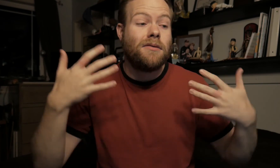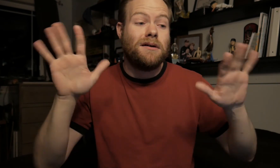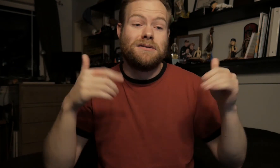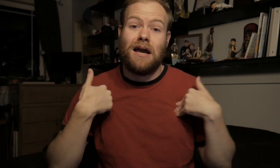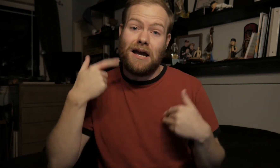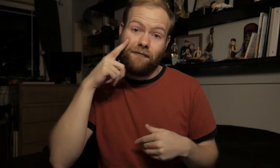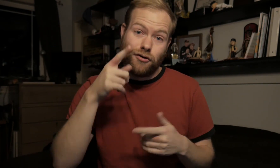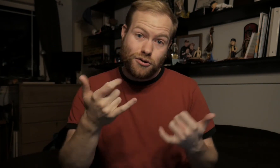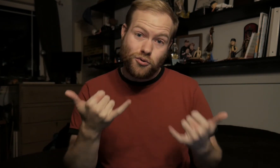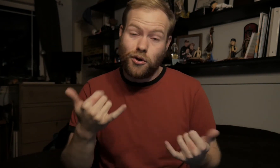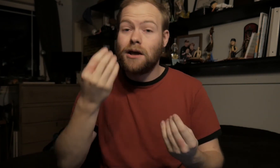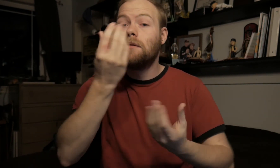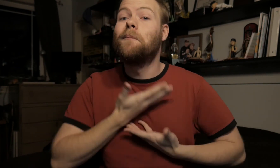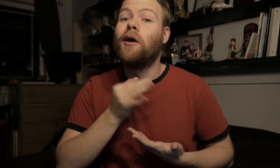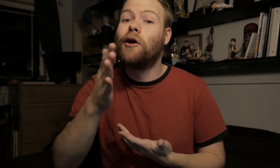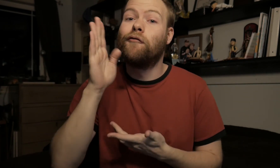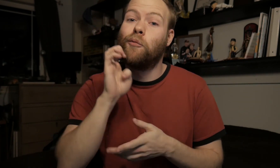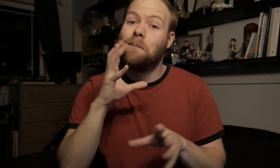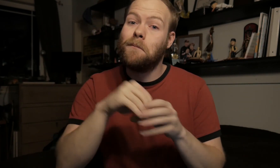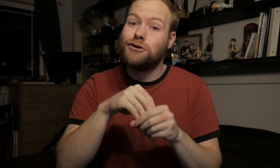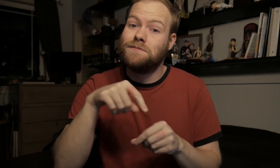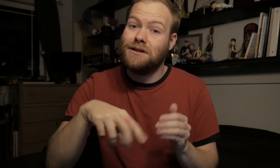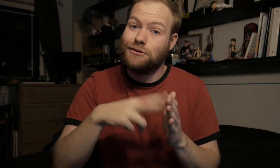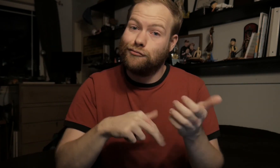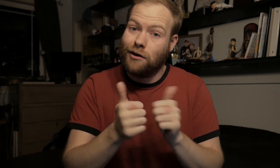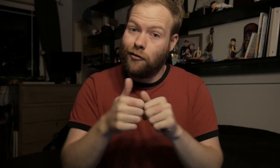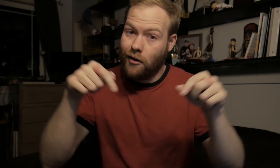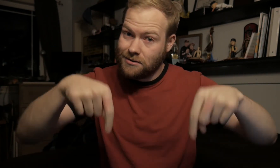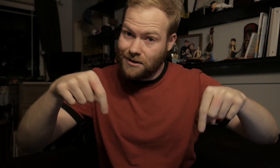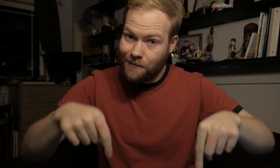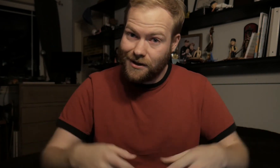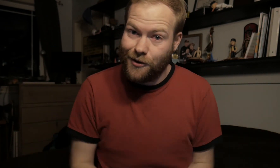That’s all I have for you today, let me know if you will be participating in this readathon down below!